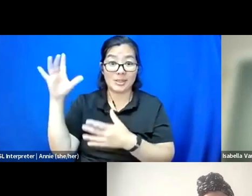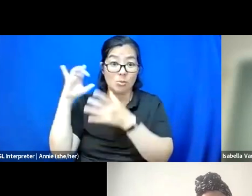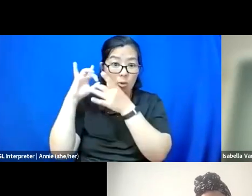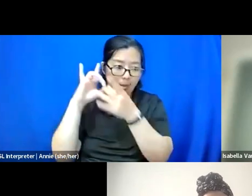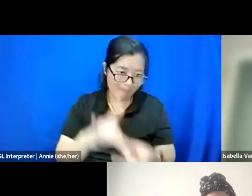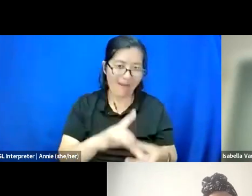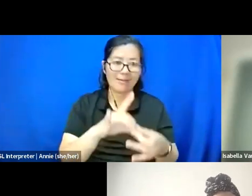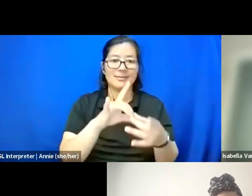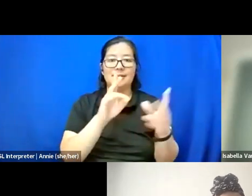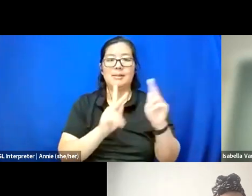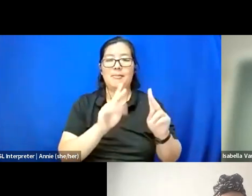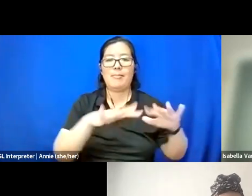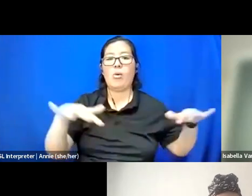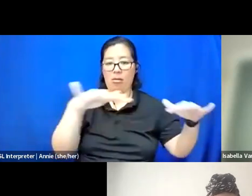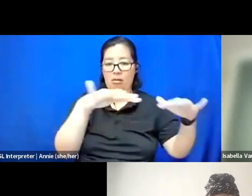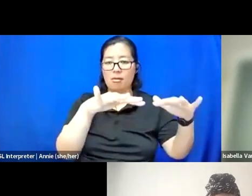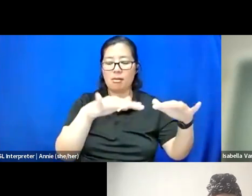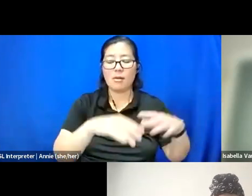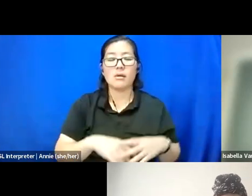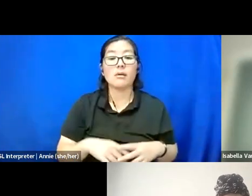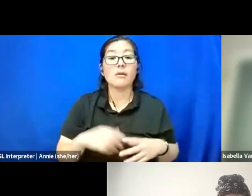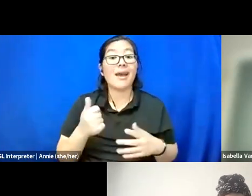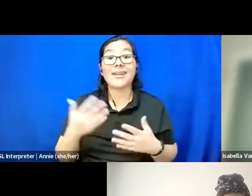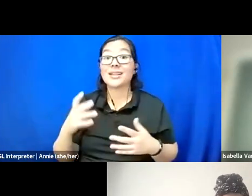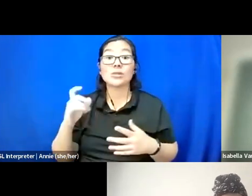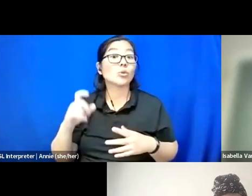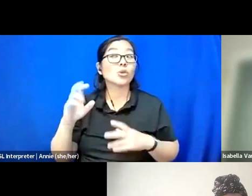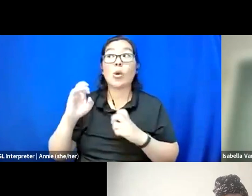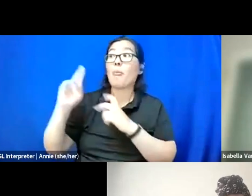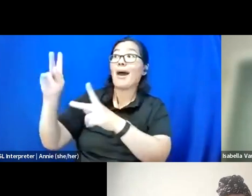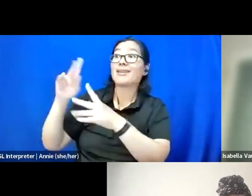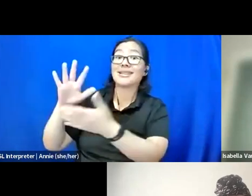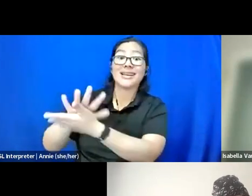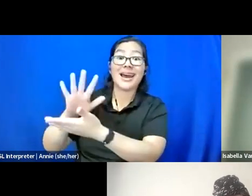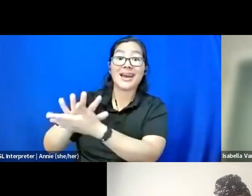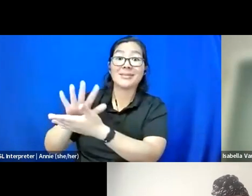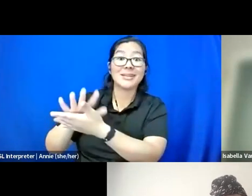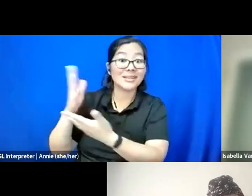I think if there's anything that's meant to go back to the academy, it's the noticing of, like,